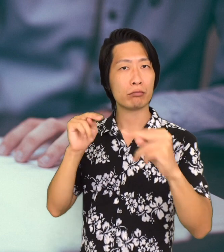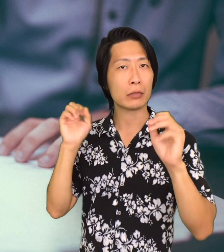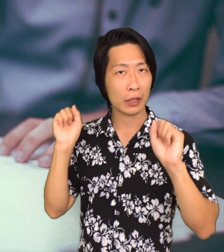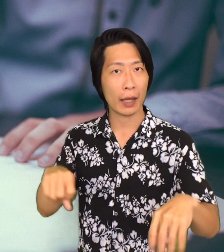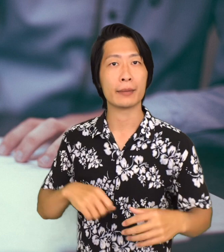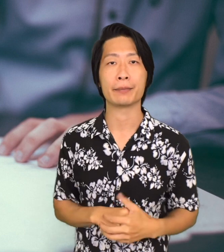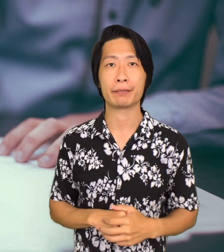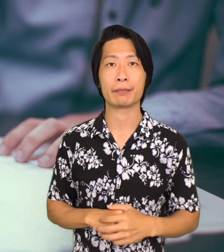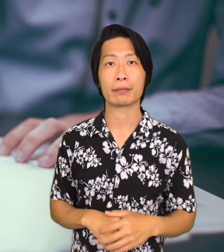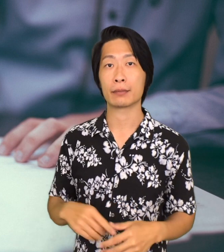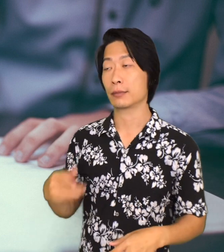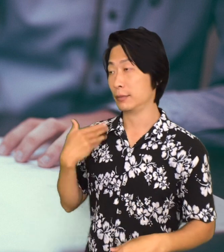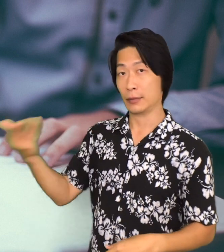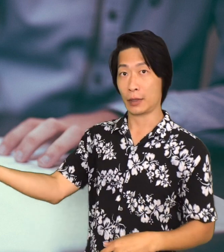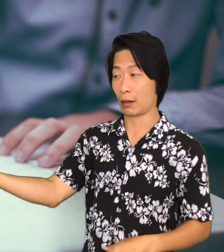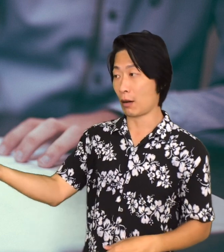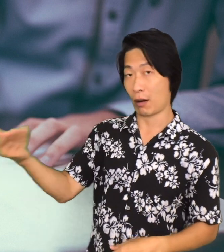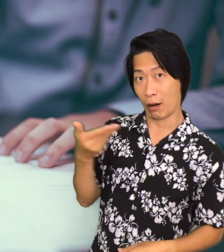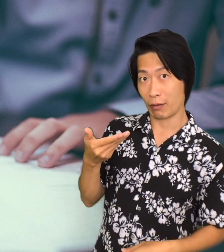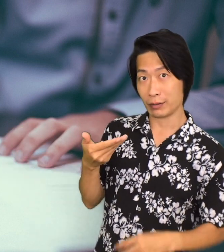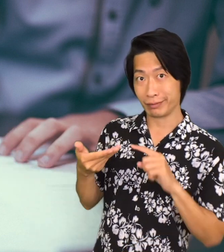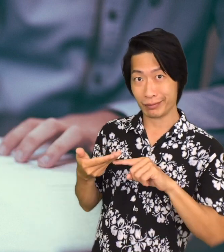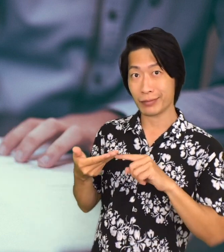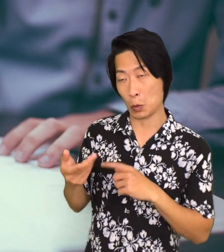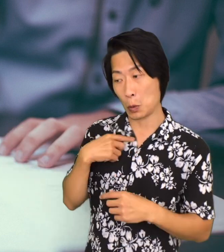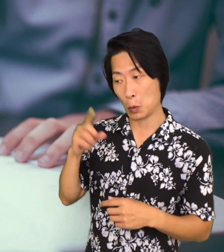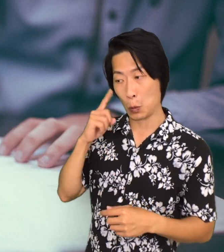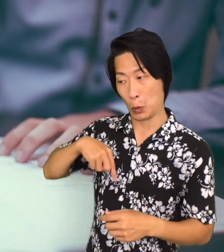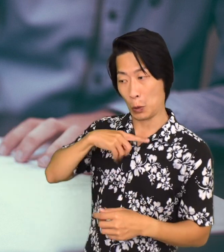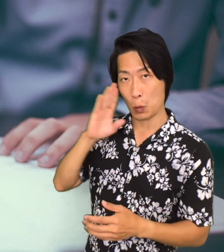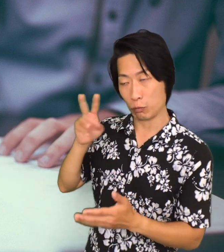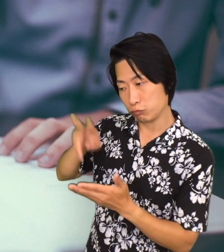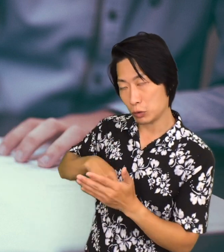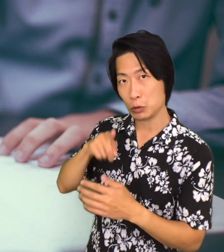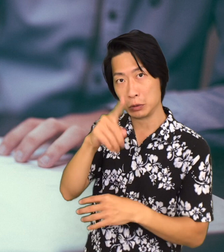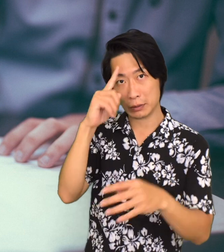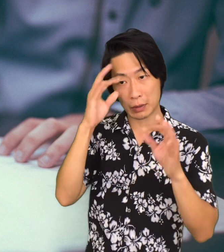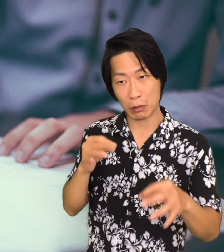After you receive this counter offer from the seller, We will read over the details and decide